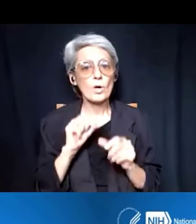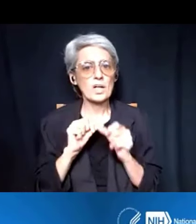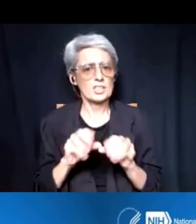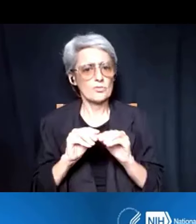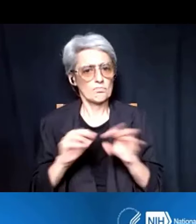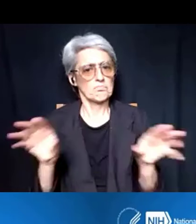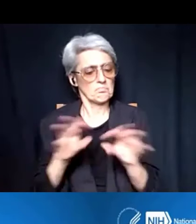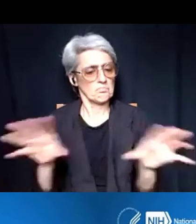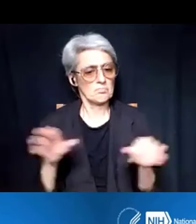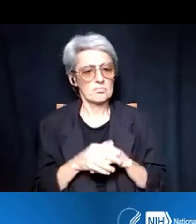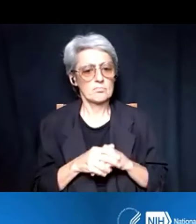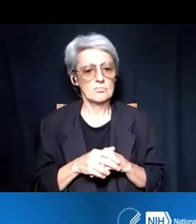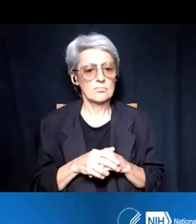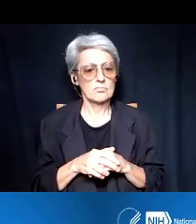with these criteria.